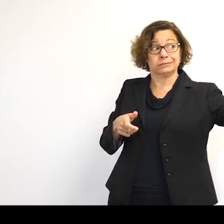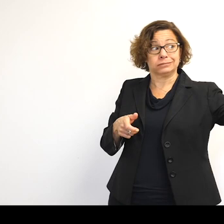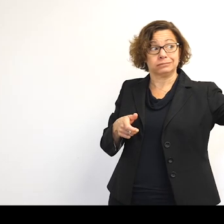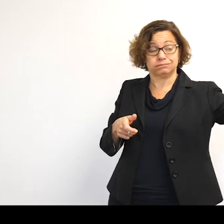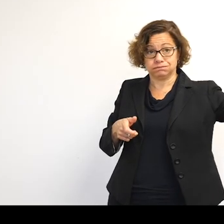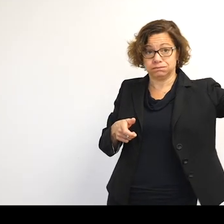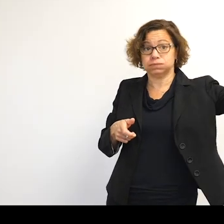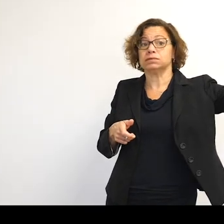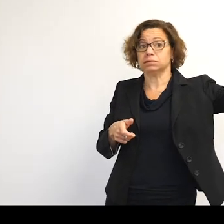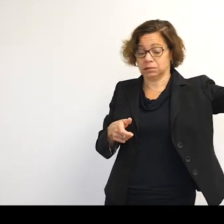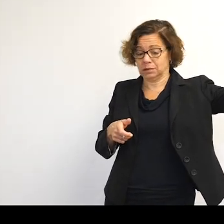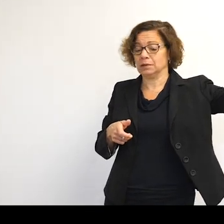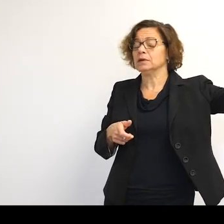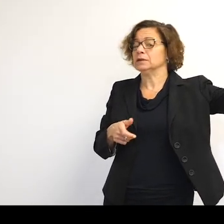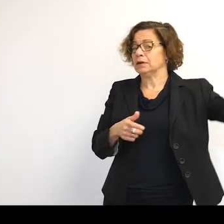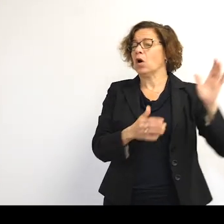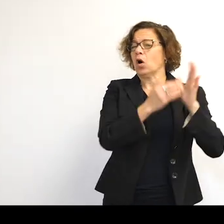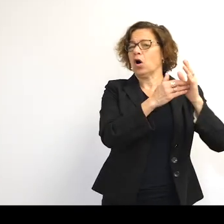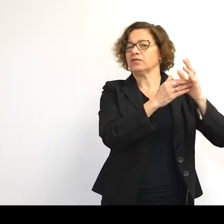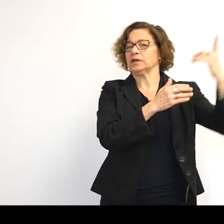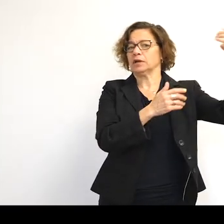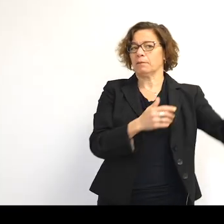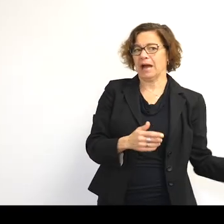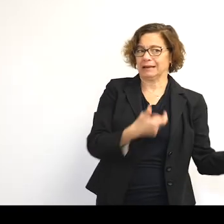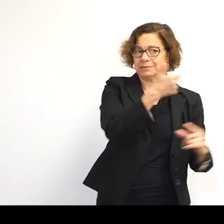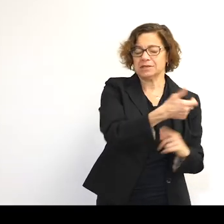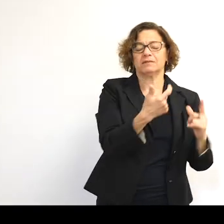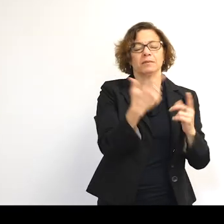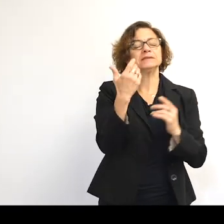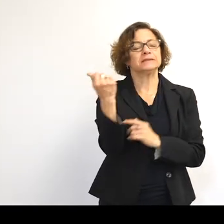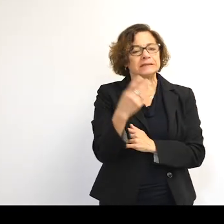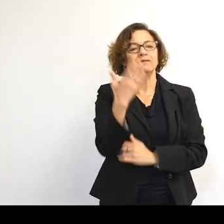They eventually do deorbit themselves. But there are a small number of hand tools in orbit around the Earth.